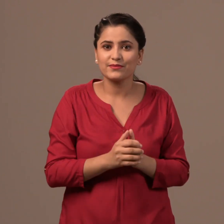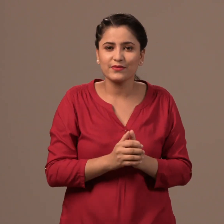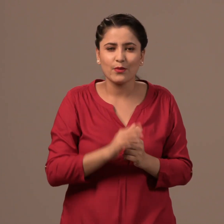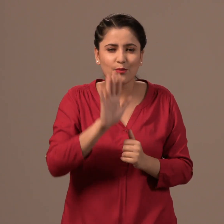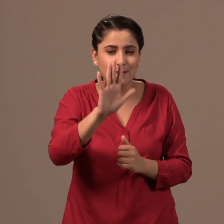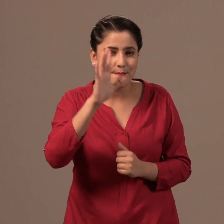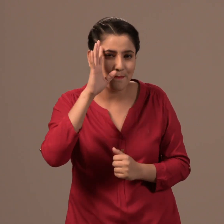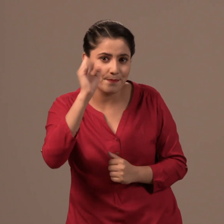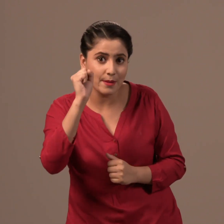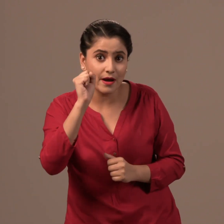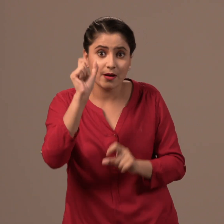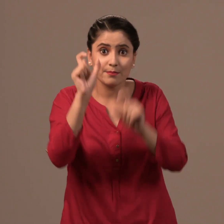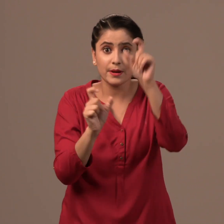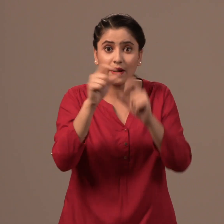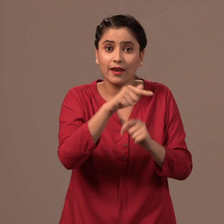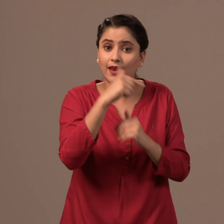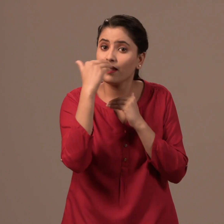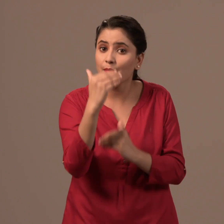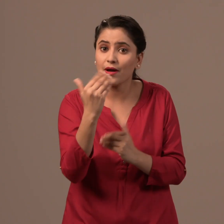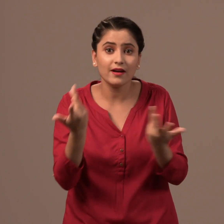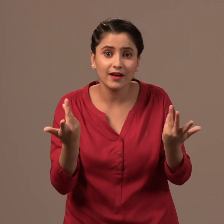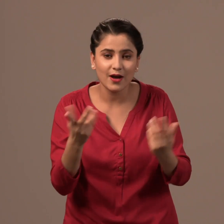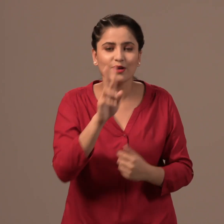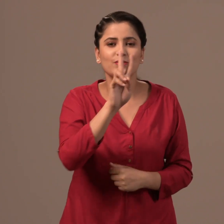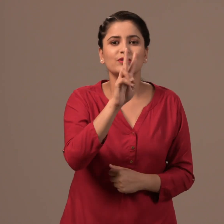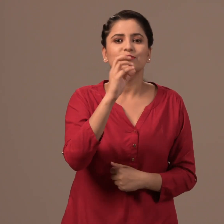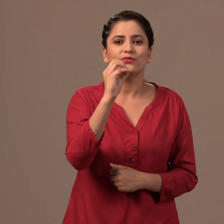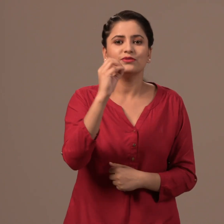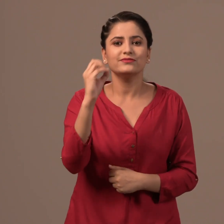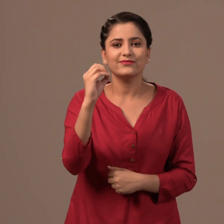Remember it is limited to 200 people only.